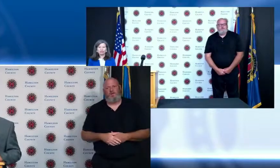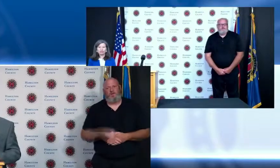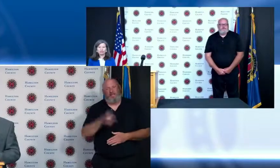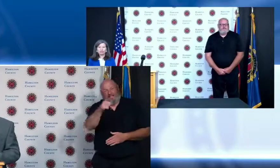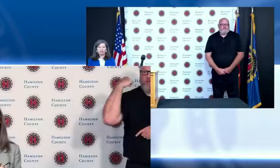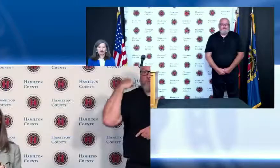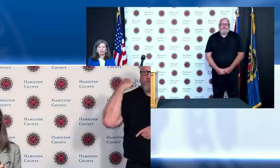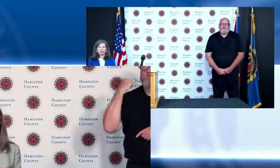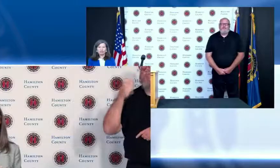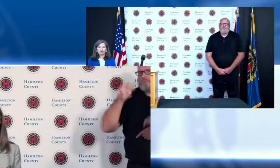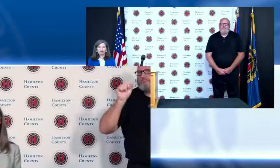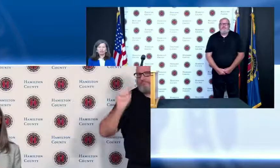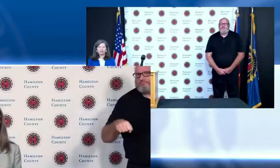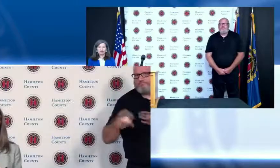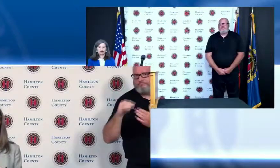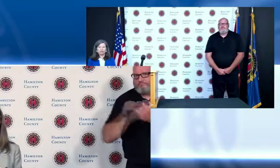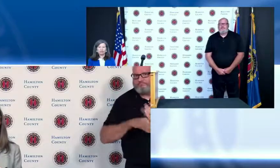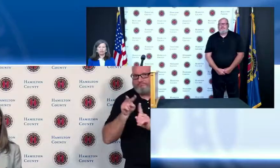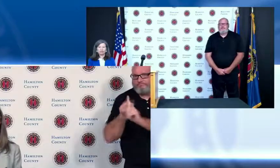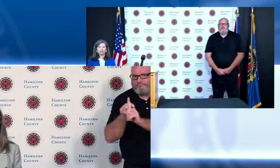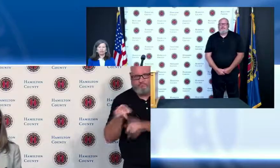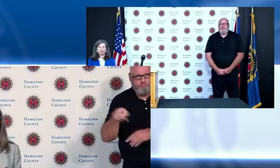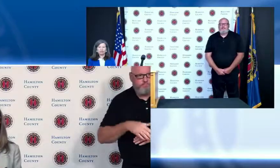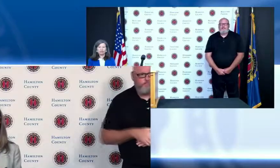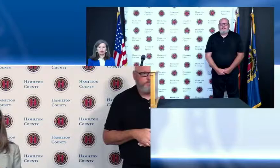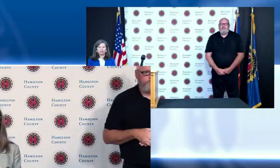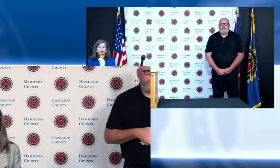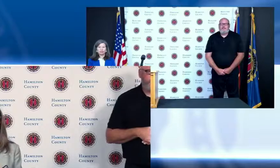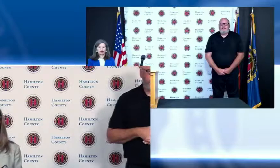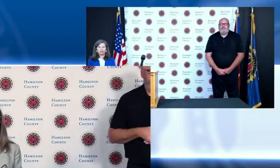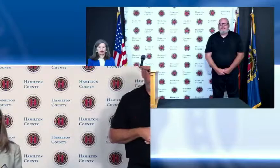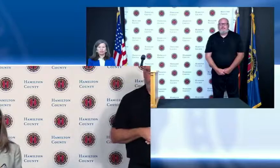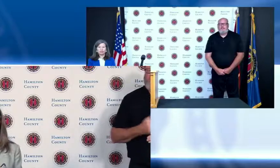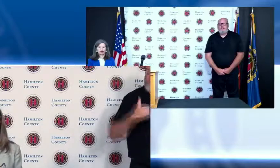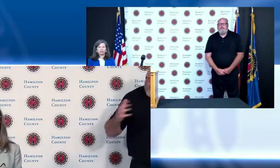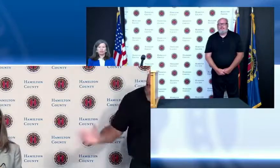be kind we are trying desperately to help as many businesses stay open in Hamilton County as